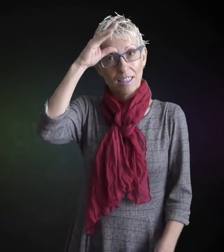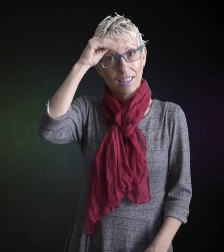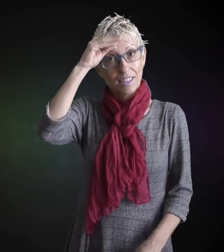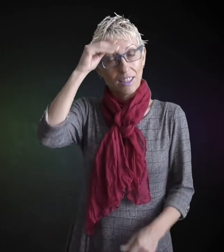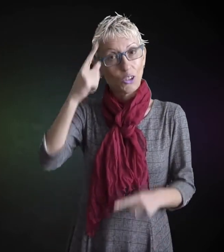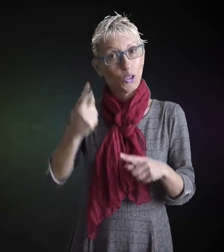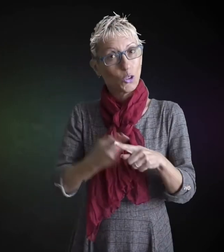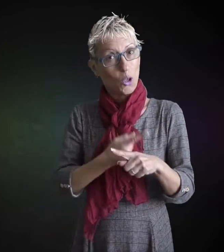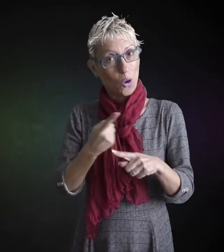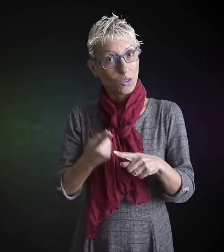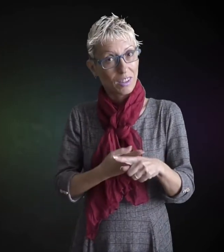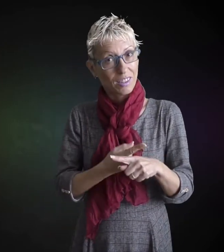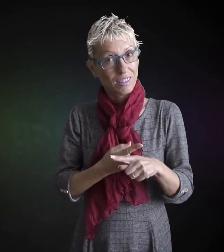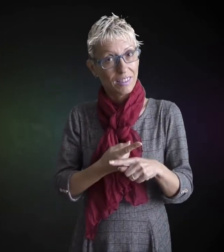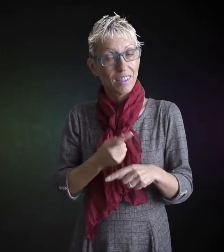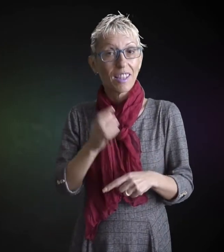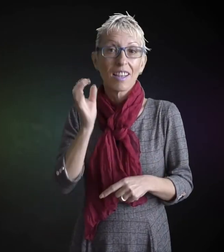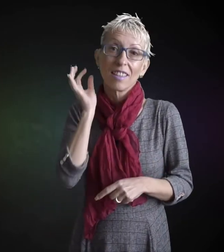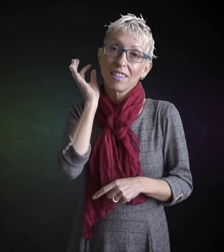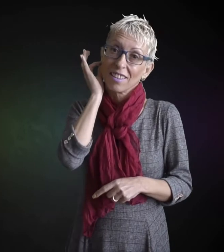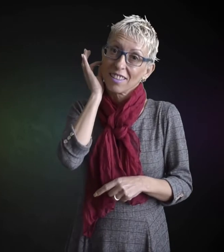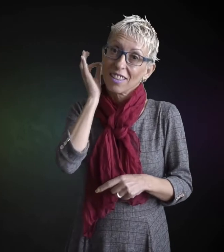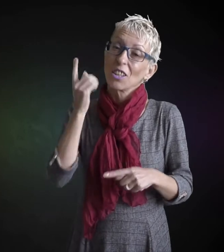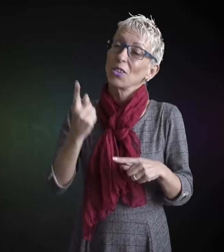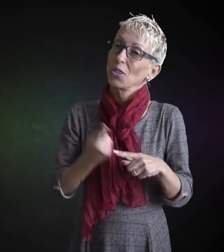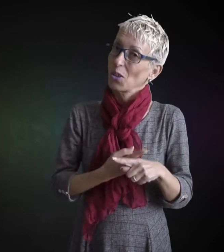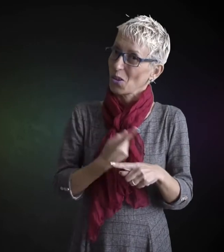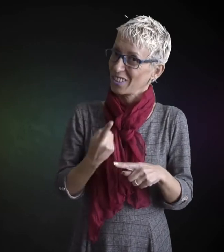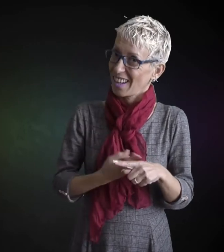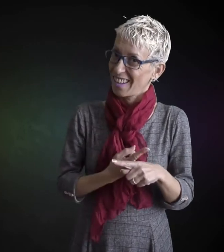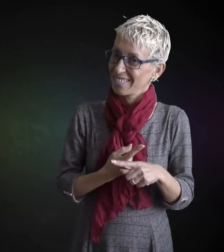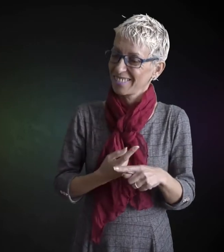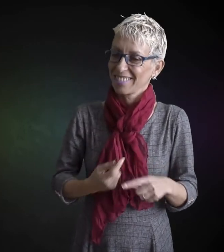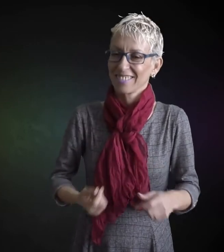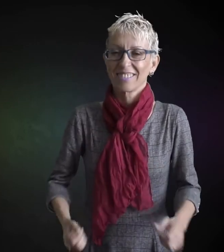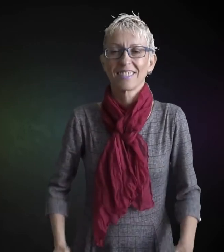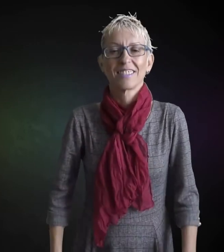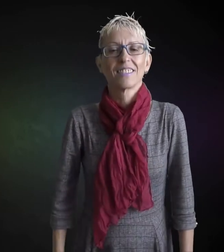uncle aunt